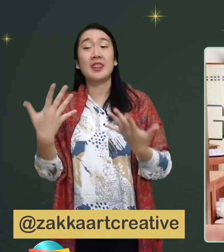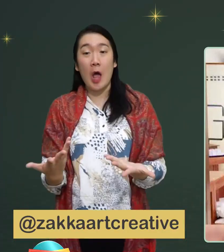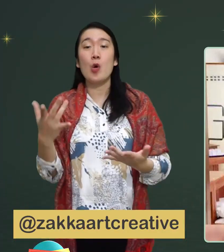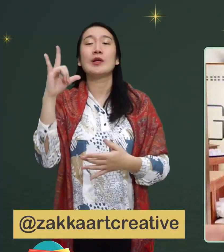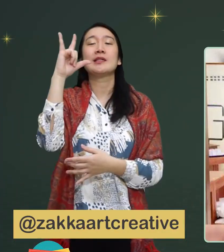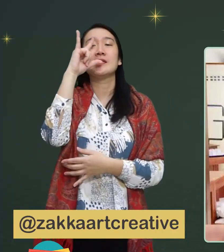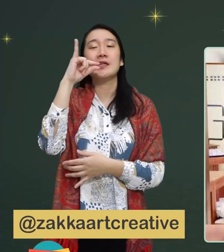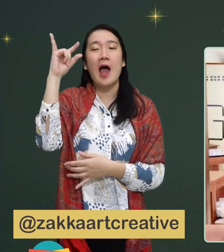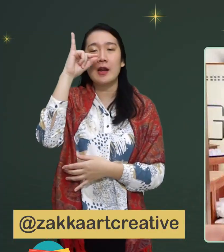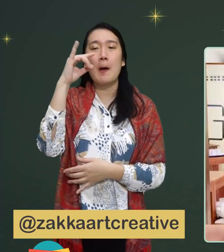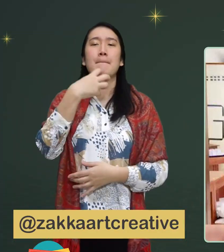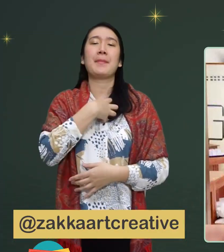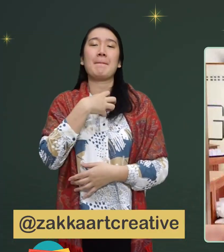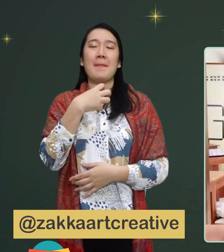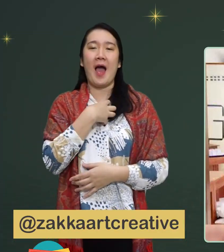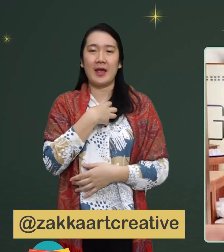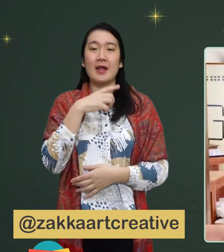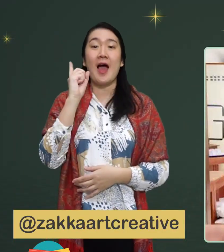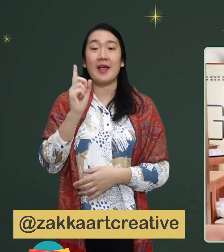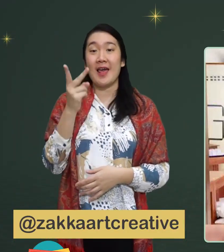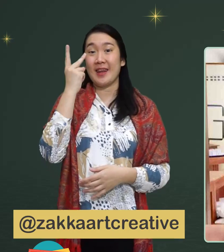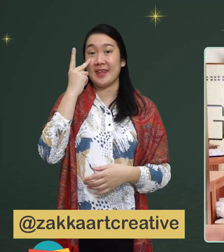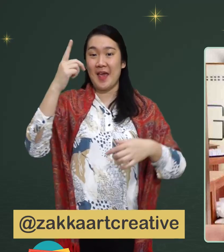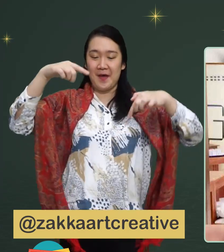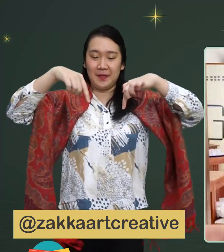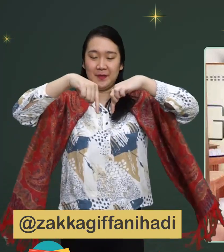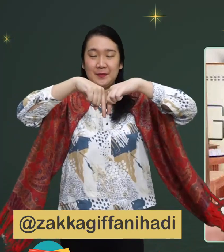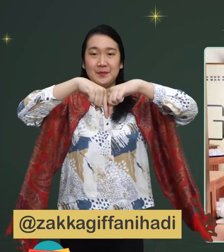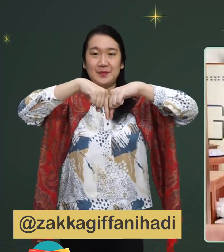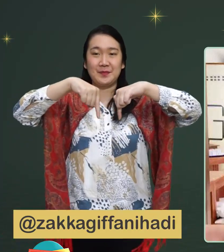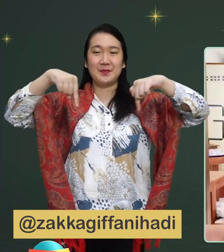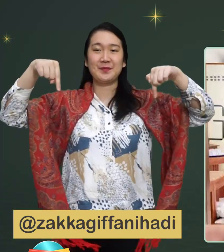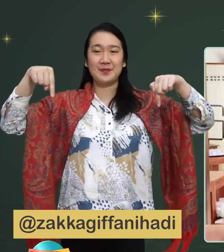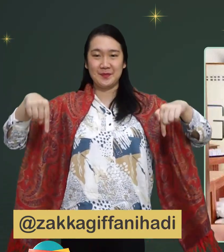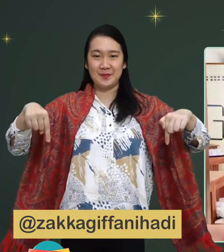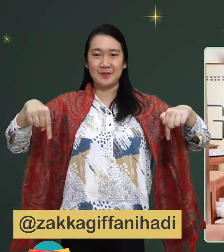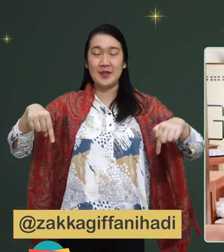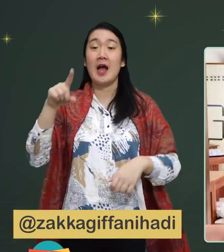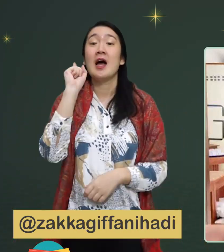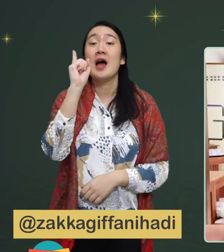or IG personal account